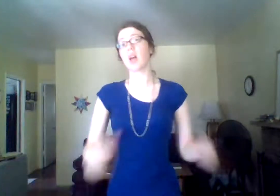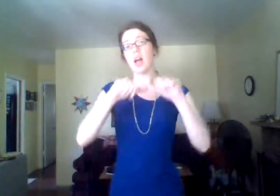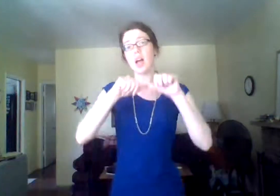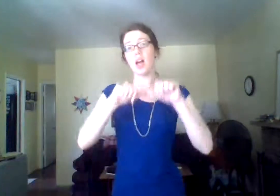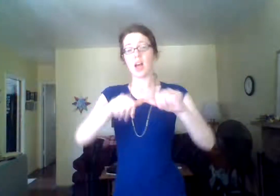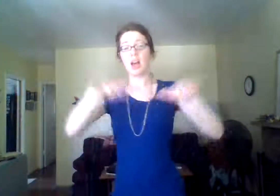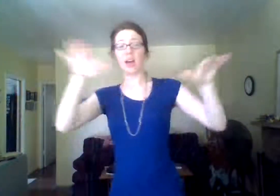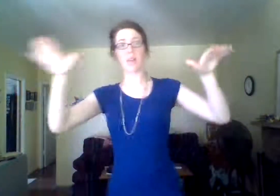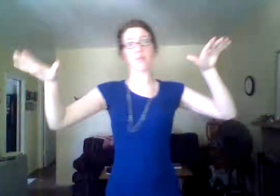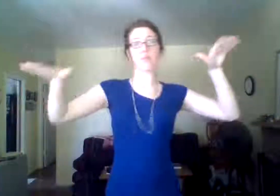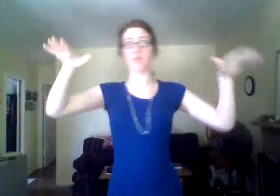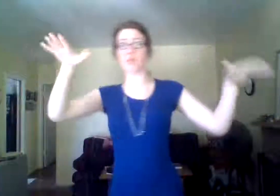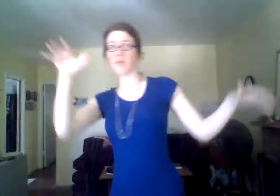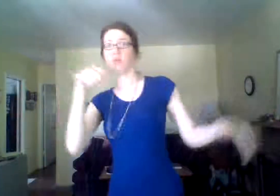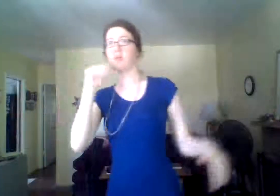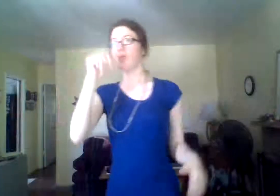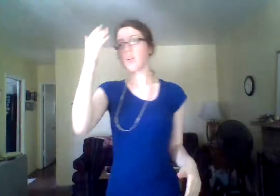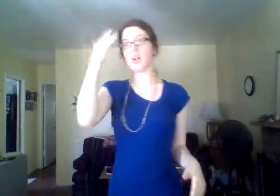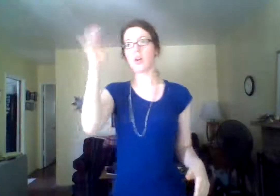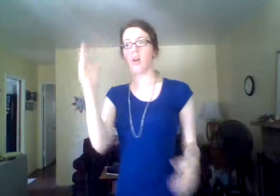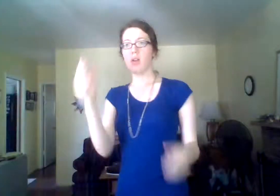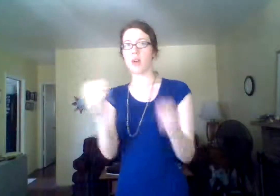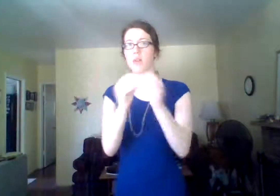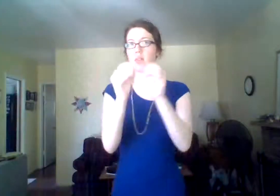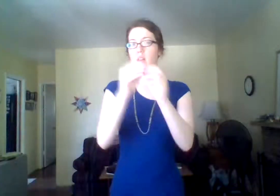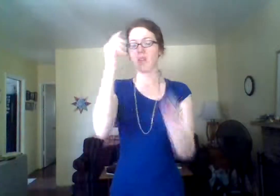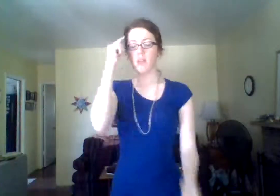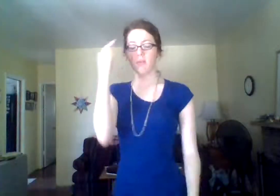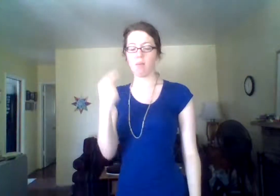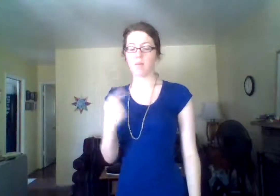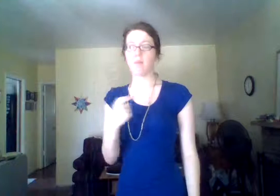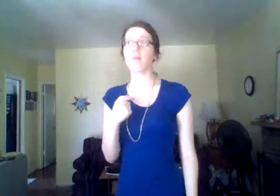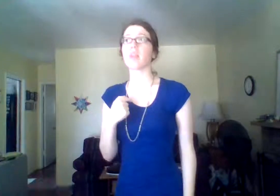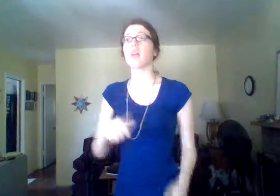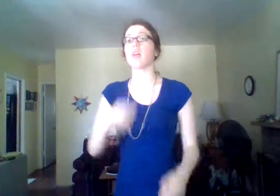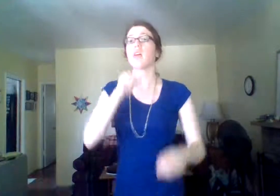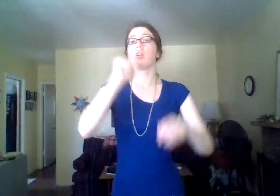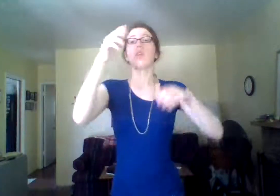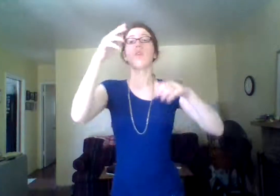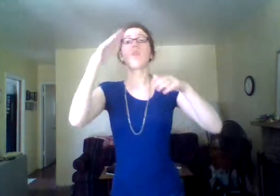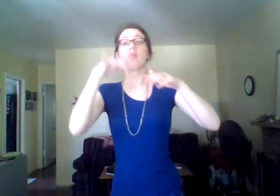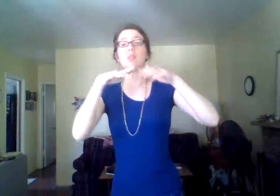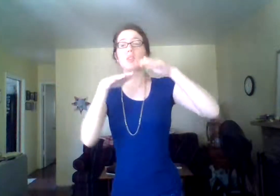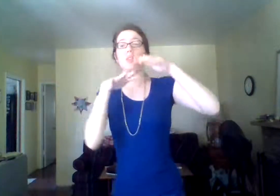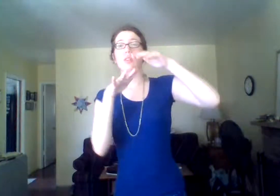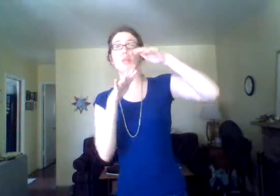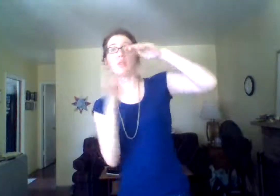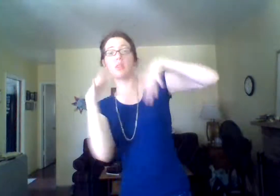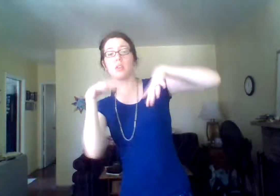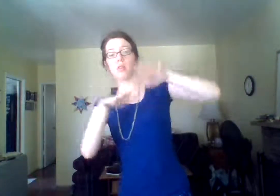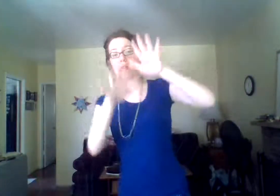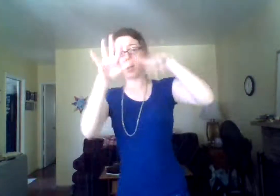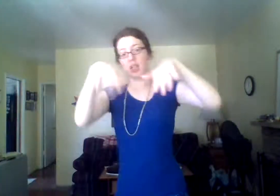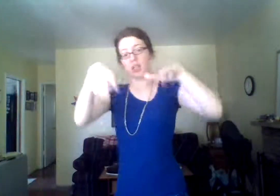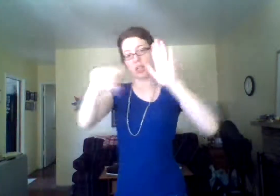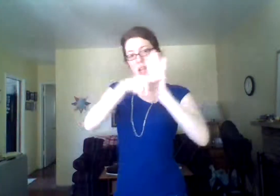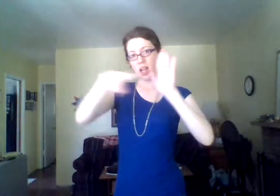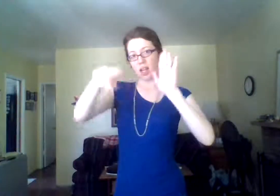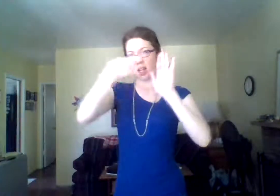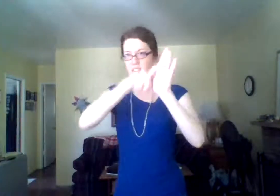KEEP ON FLOATING NOT KNOW MORE FOR FOR ME. NOT WANT SINK-BENEATH-WAVES (acted out) NEGATIVITY.